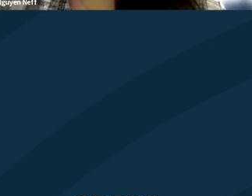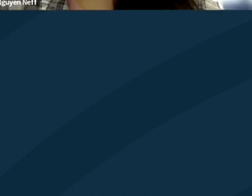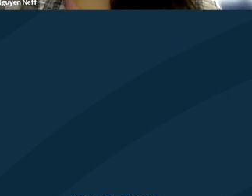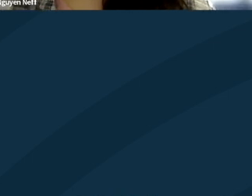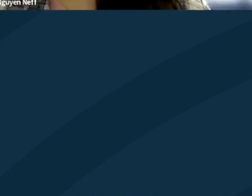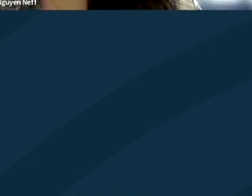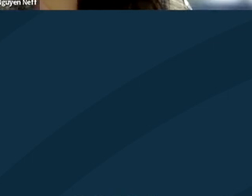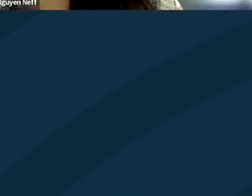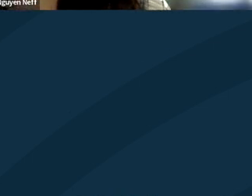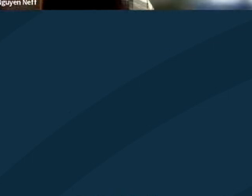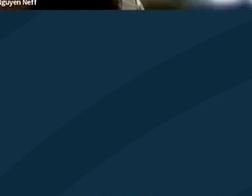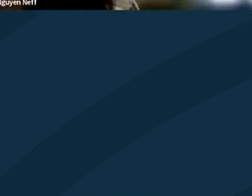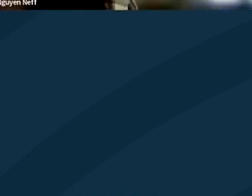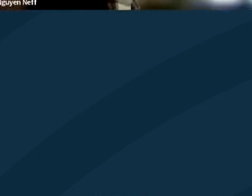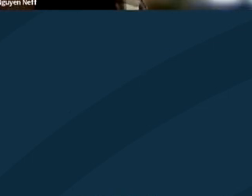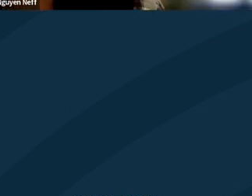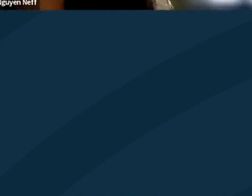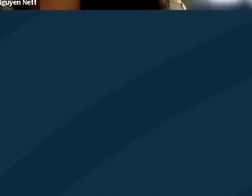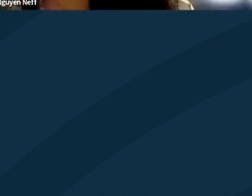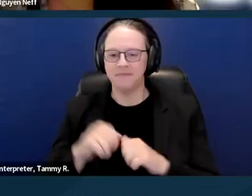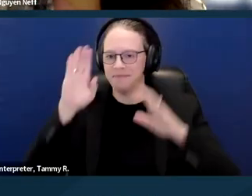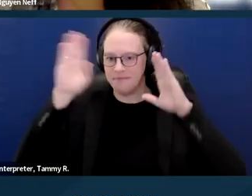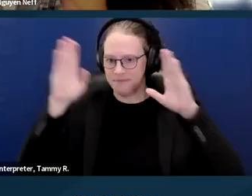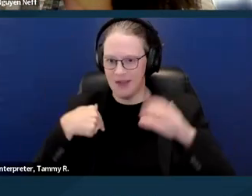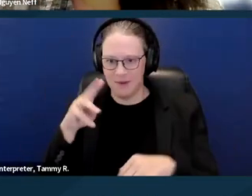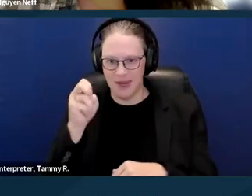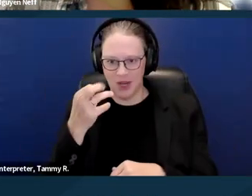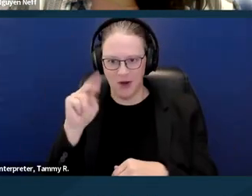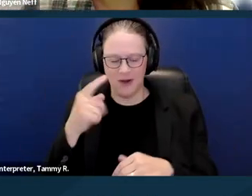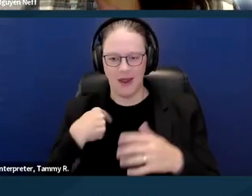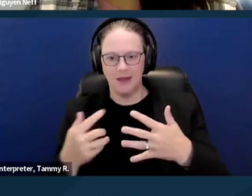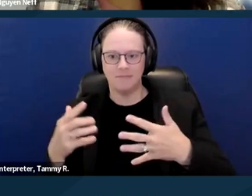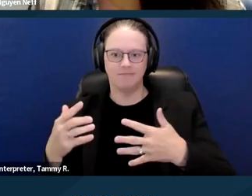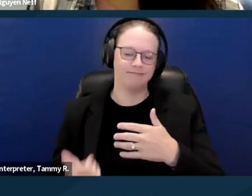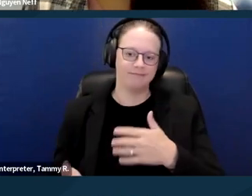Hi all. My name is Erin. I'm a Senior Staff Attorney at Disability Rights Education and Defense Fund.